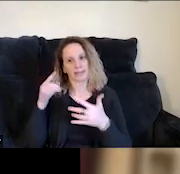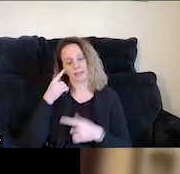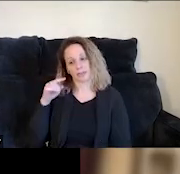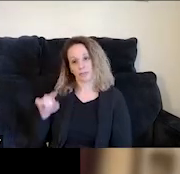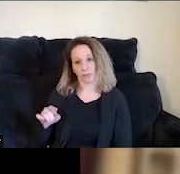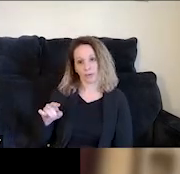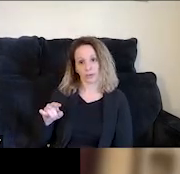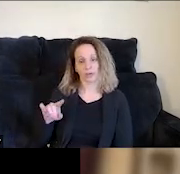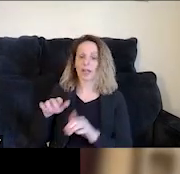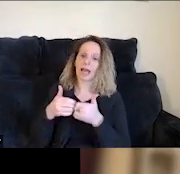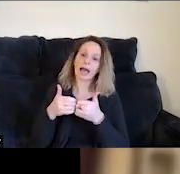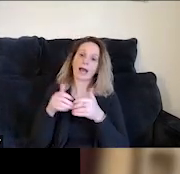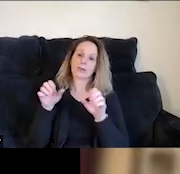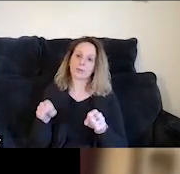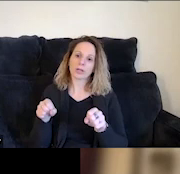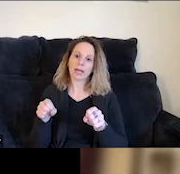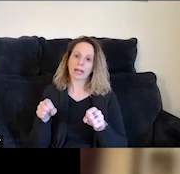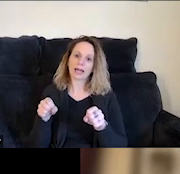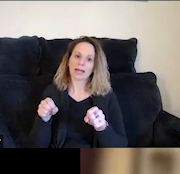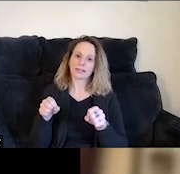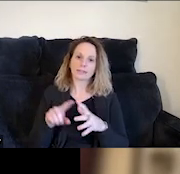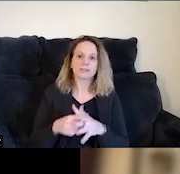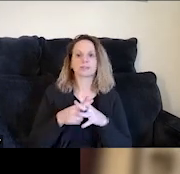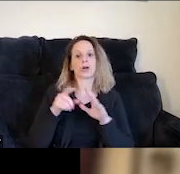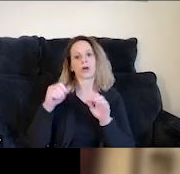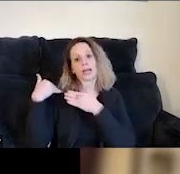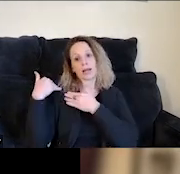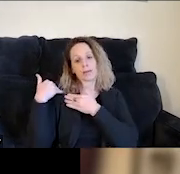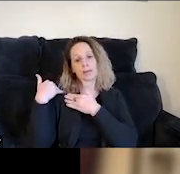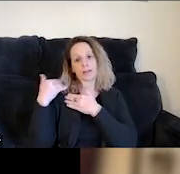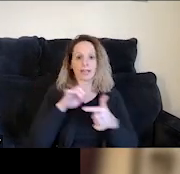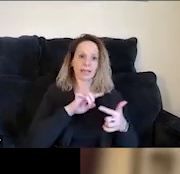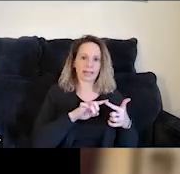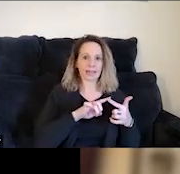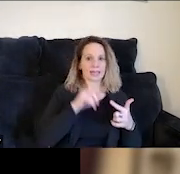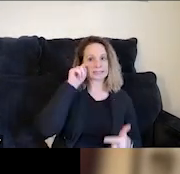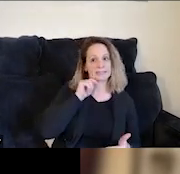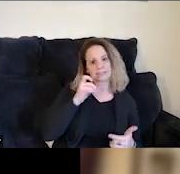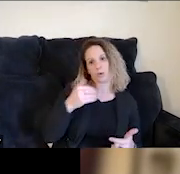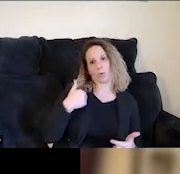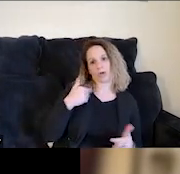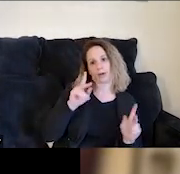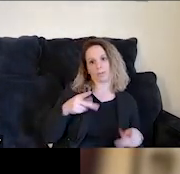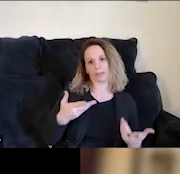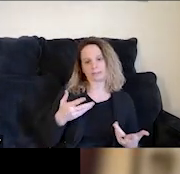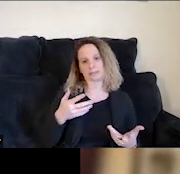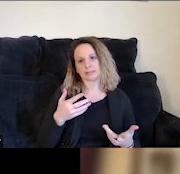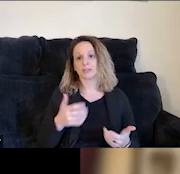and ways to implement accountability with you than perhaps with adolescents. So, that's a key challenge as it is.